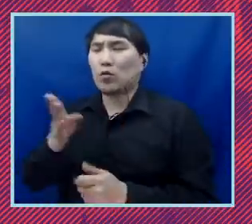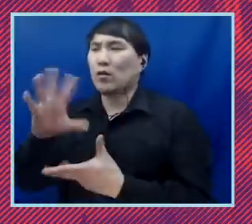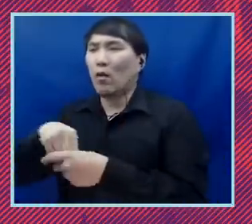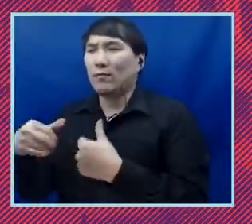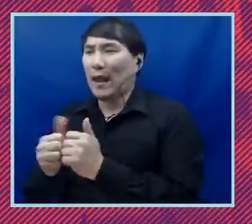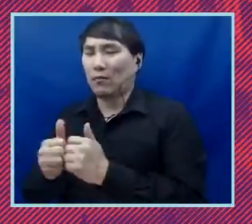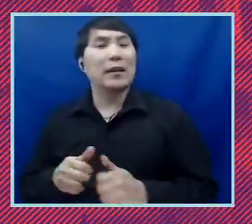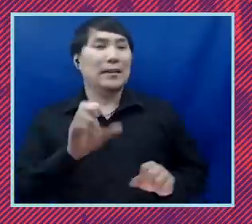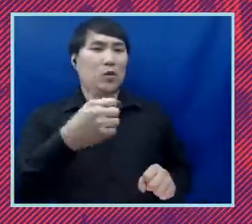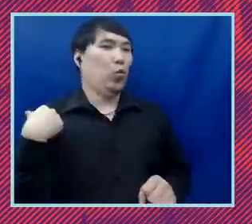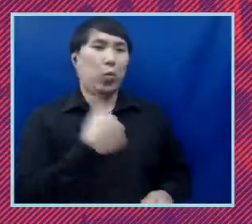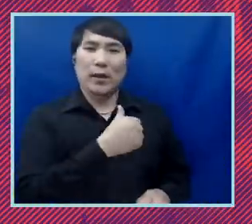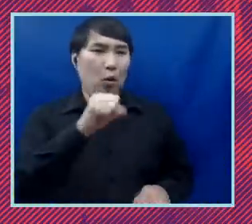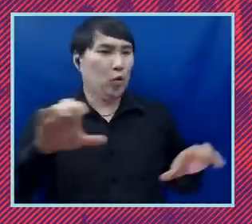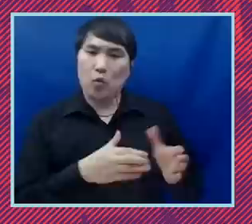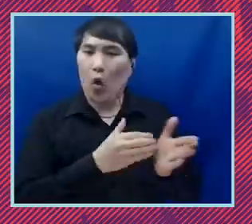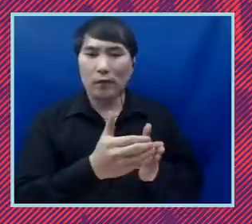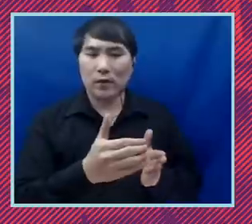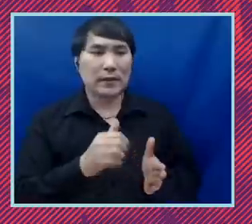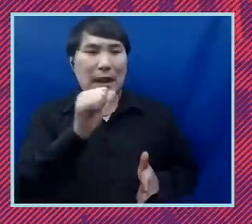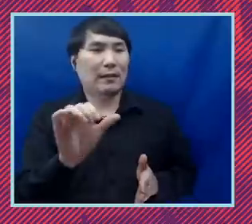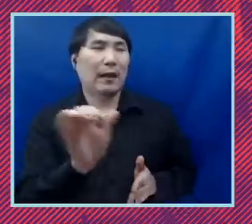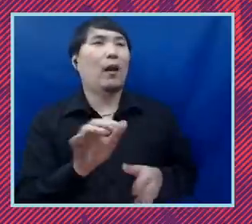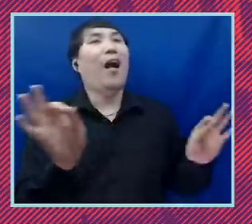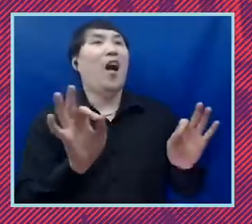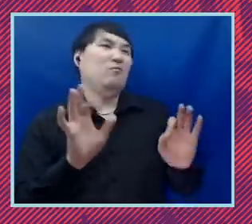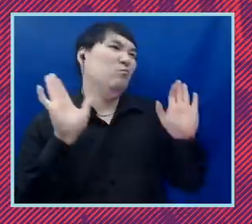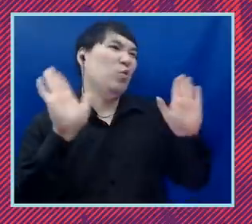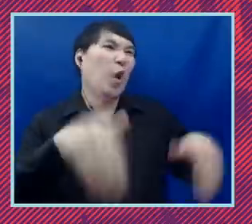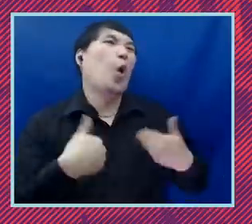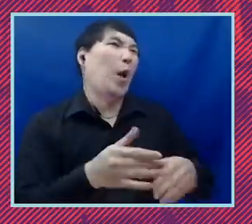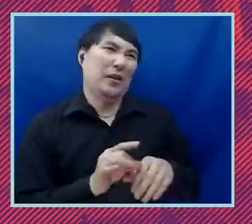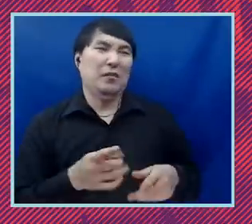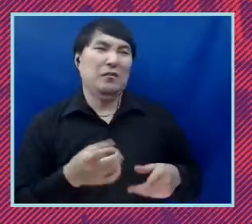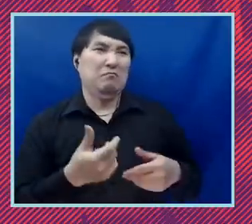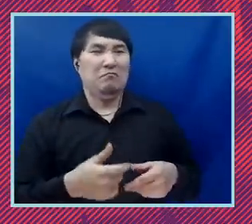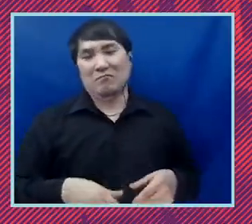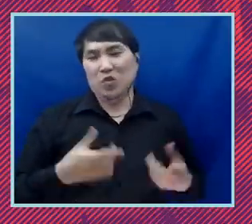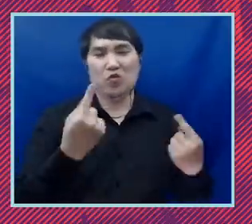something that we do lightly. There was a lot of debate and discussion about this moment in time,